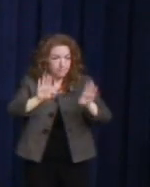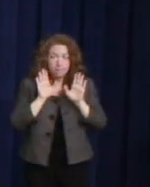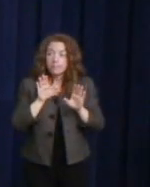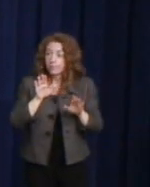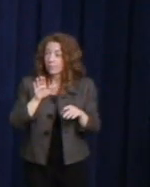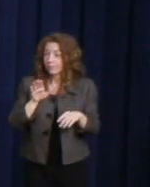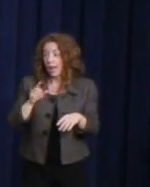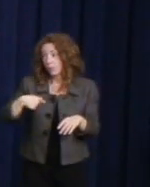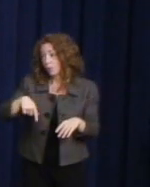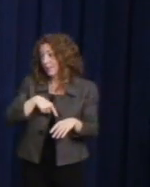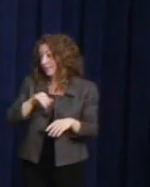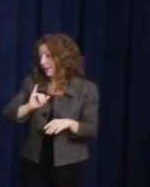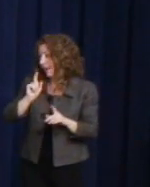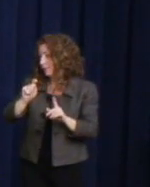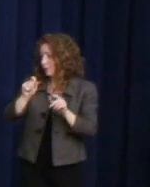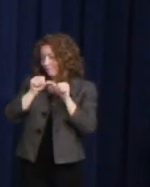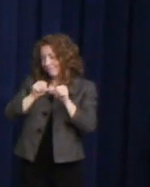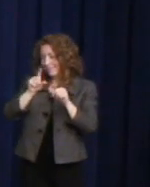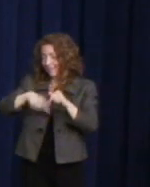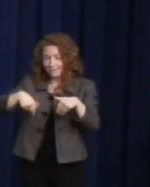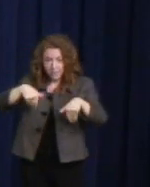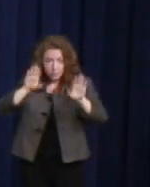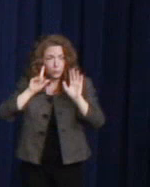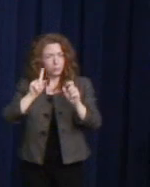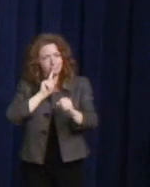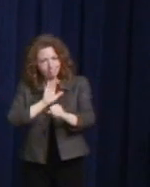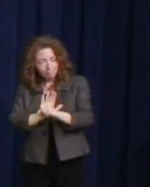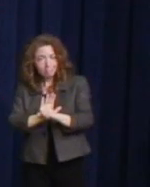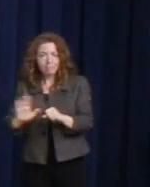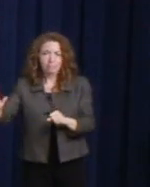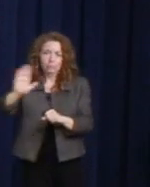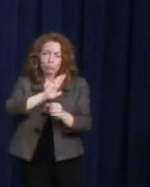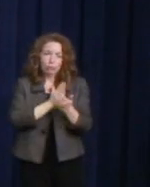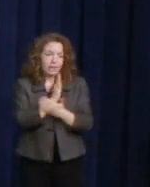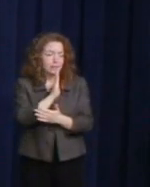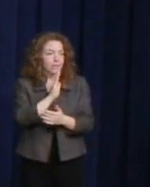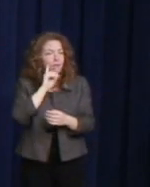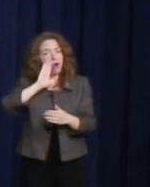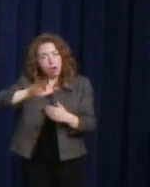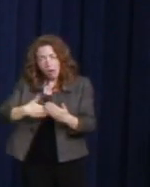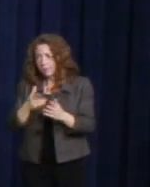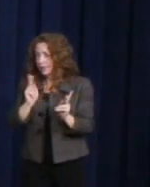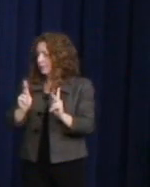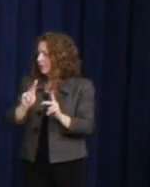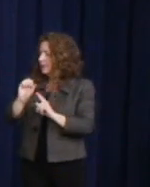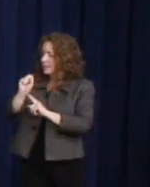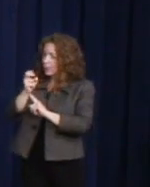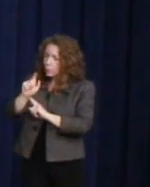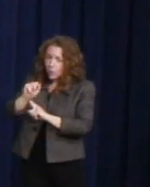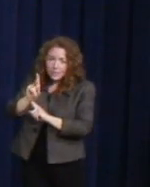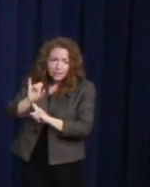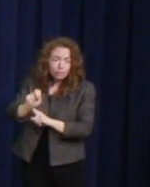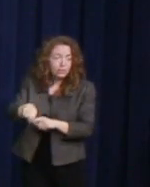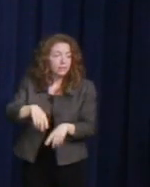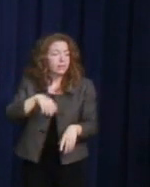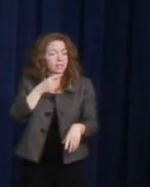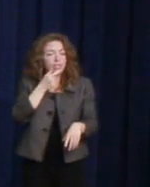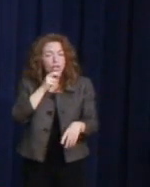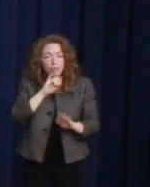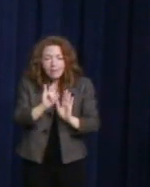of all people, regardless of sexual orientation, gender identity, race, ethnicity, creed, or background.